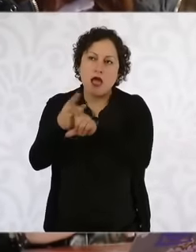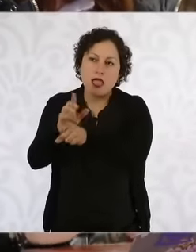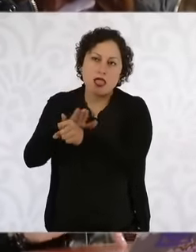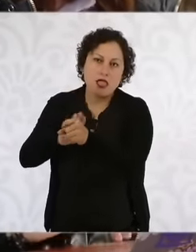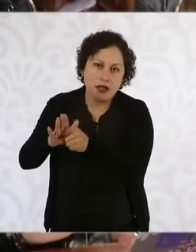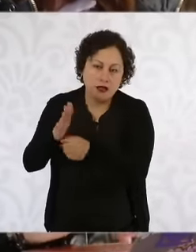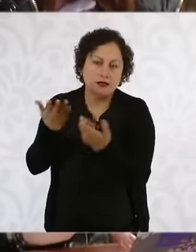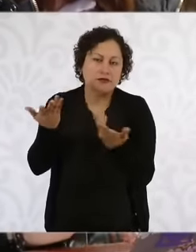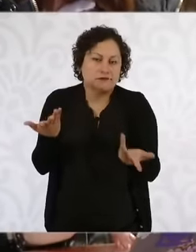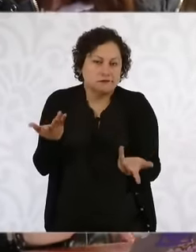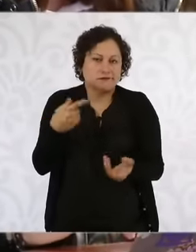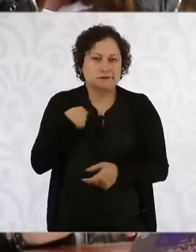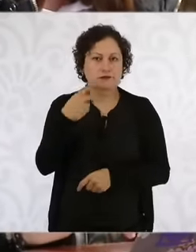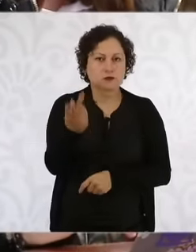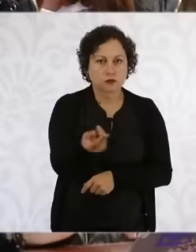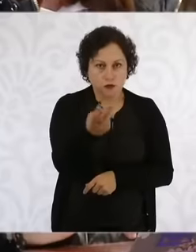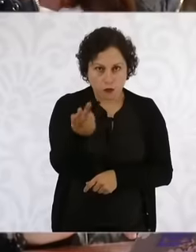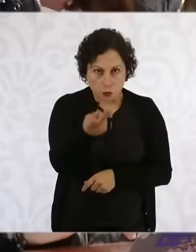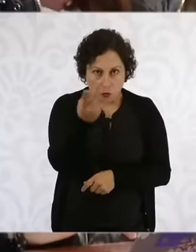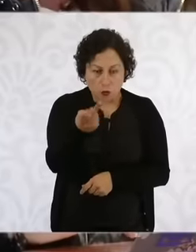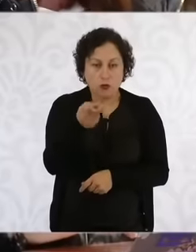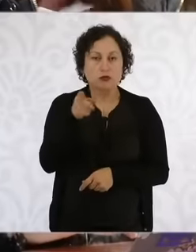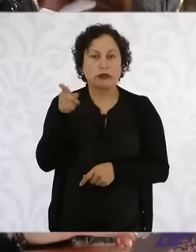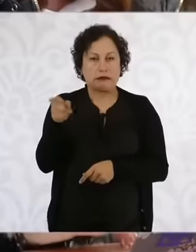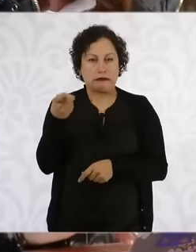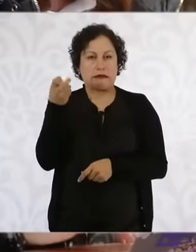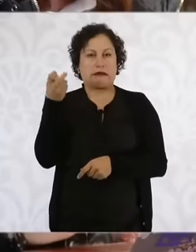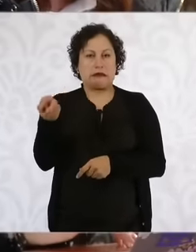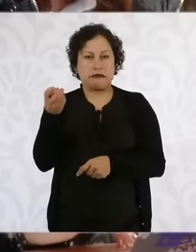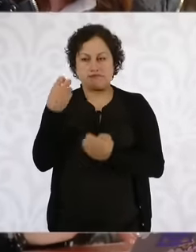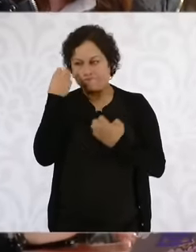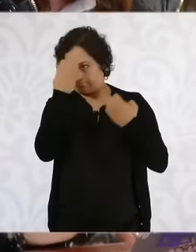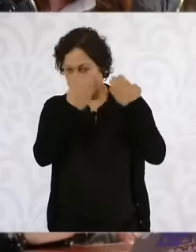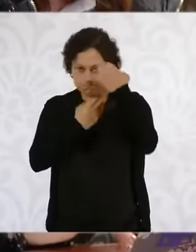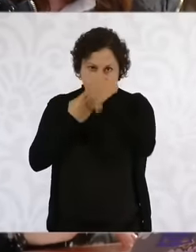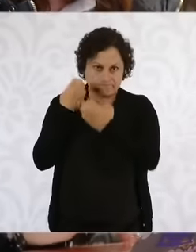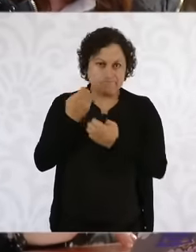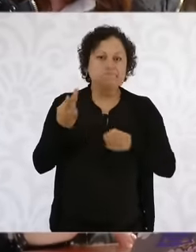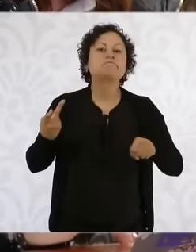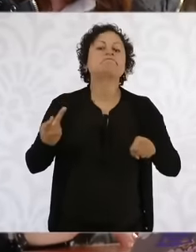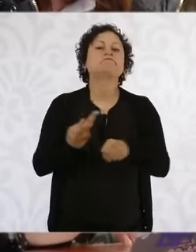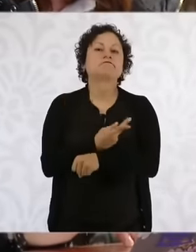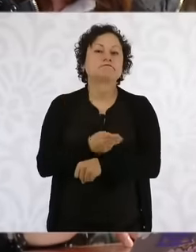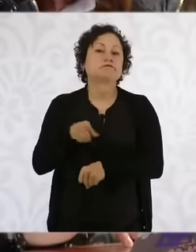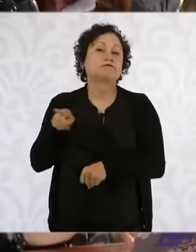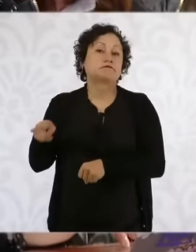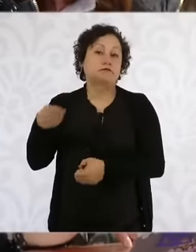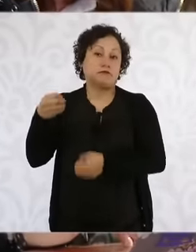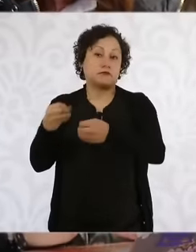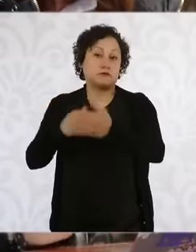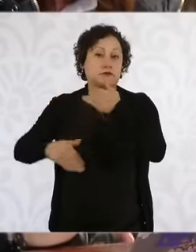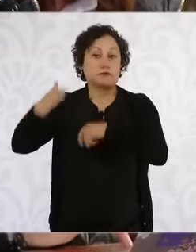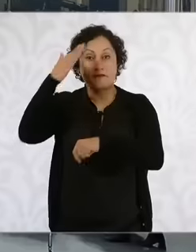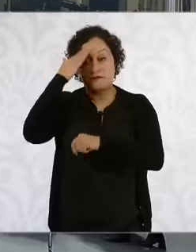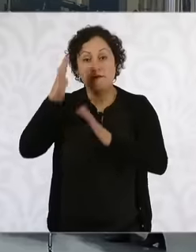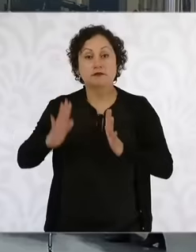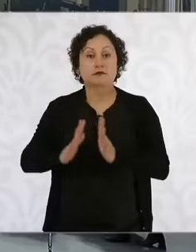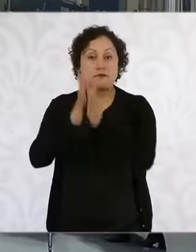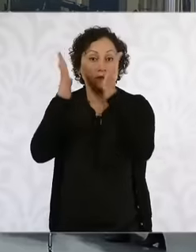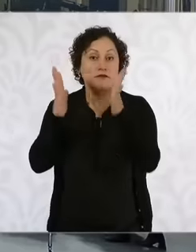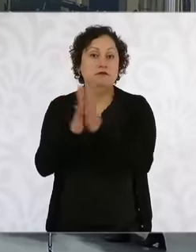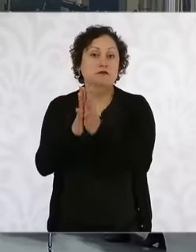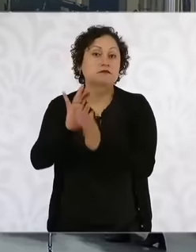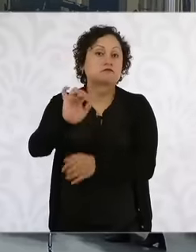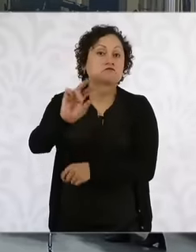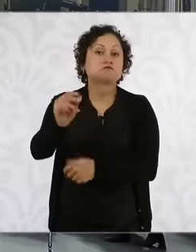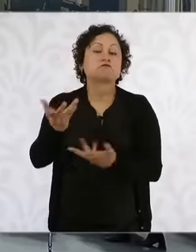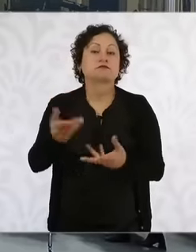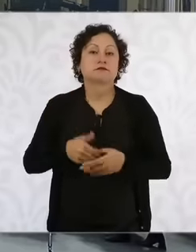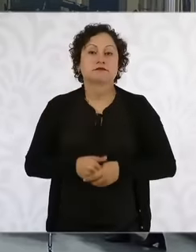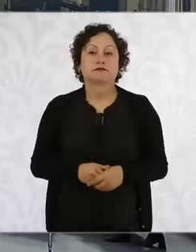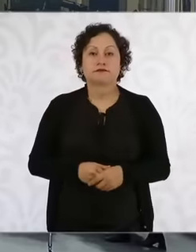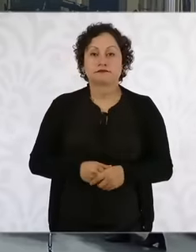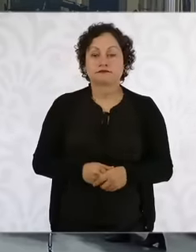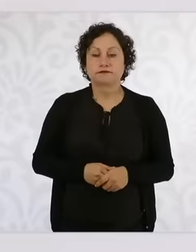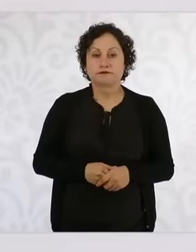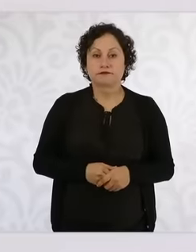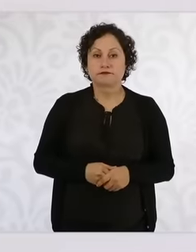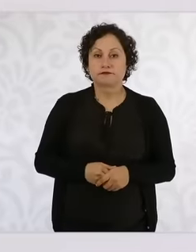Well, if this balance that he would have or the participation of this minister yesterday,